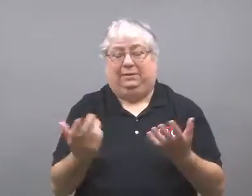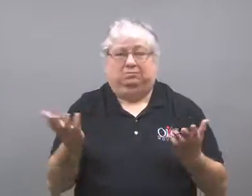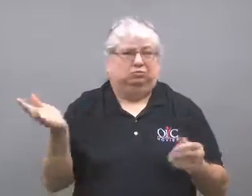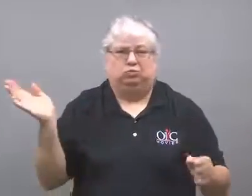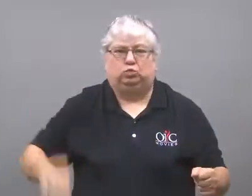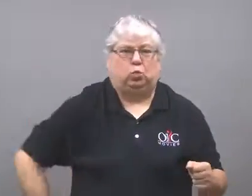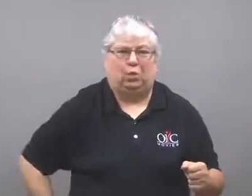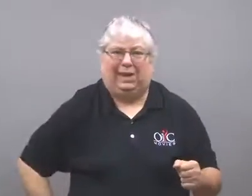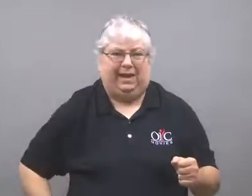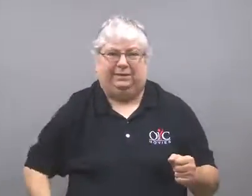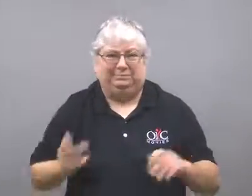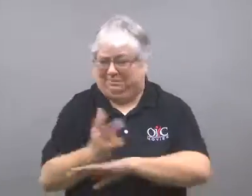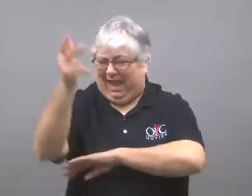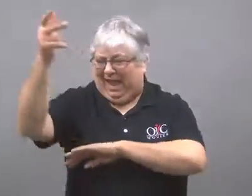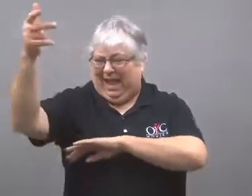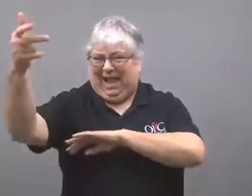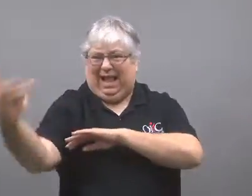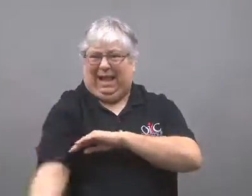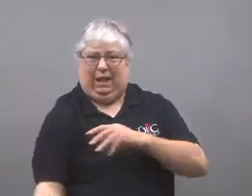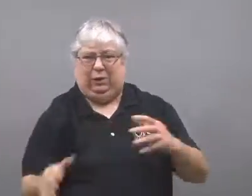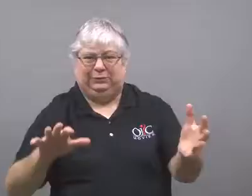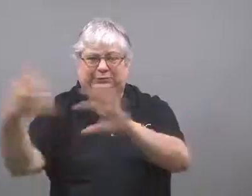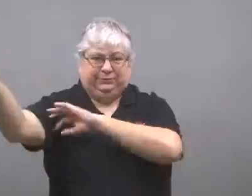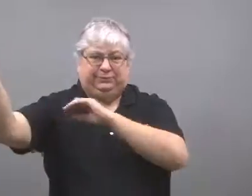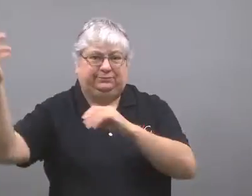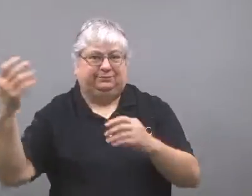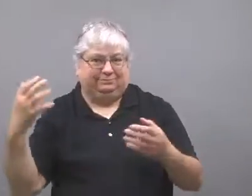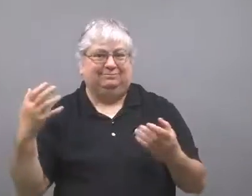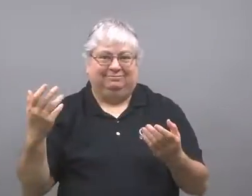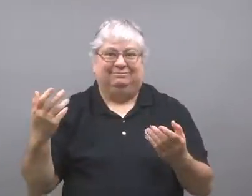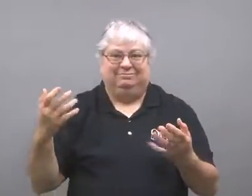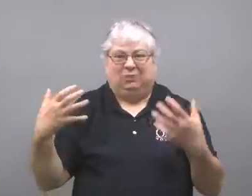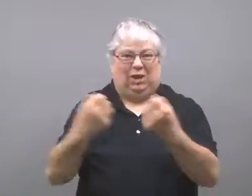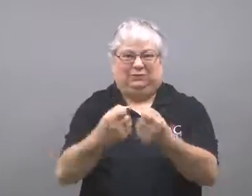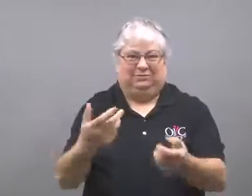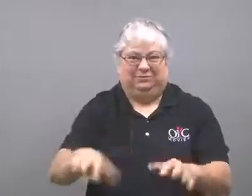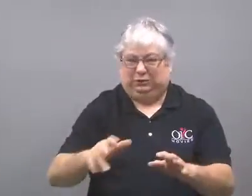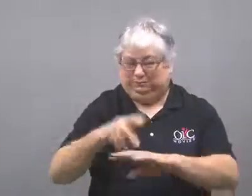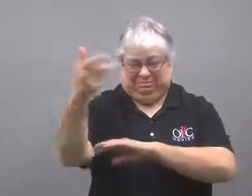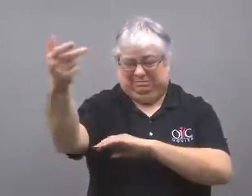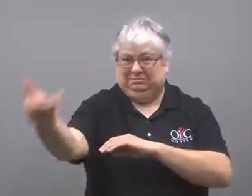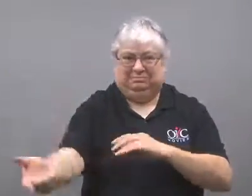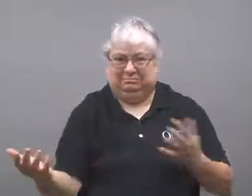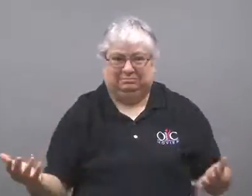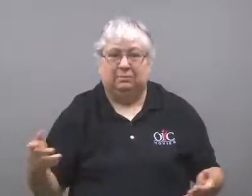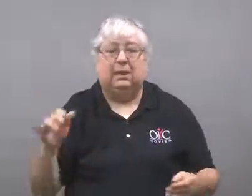But it was too late and the train derailed.